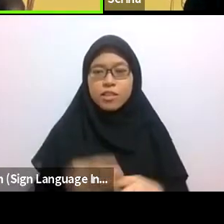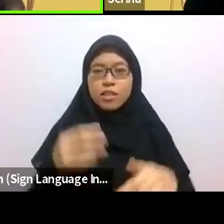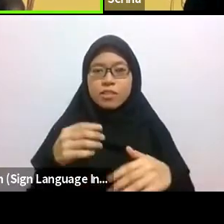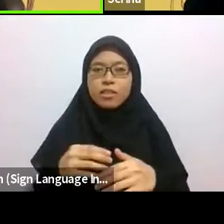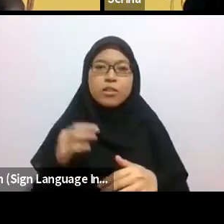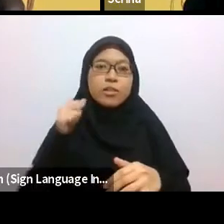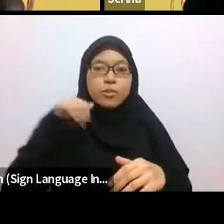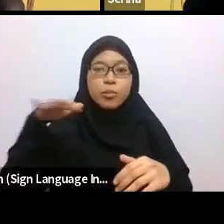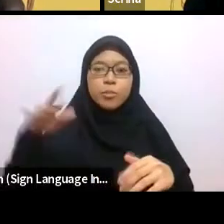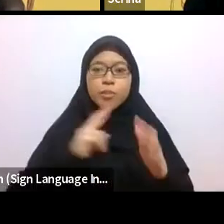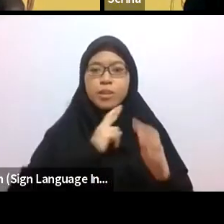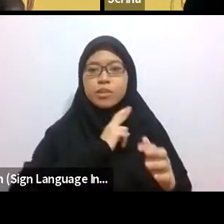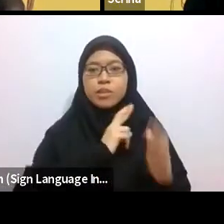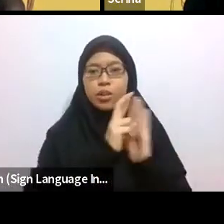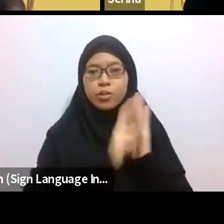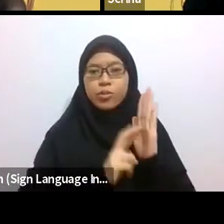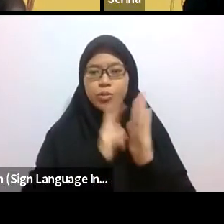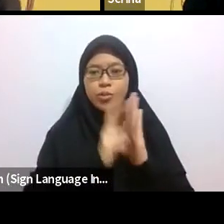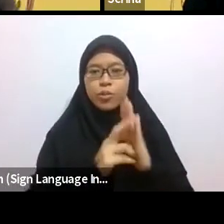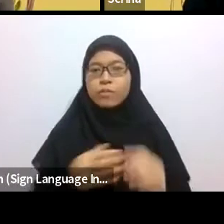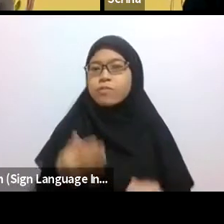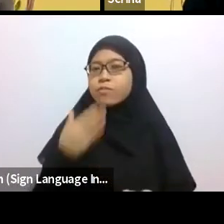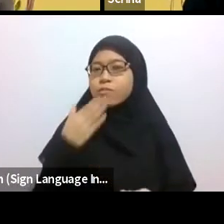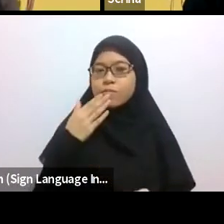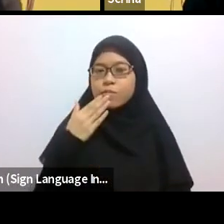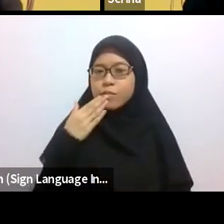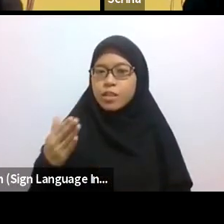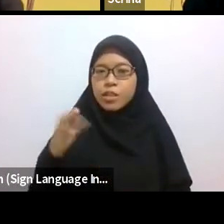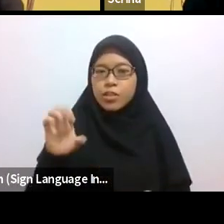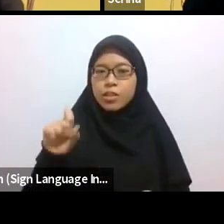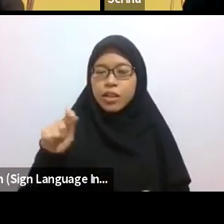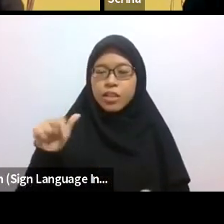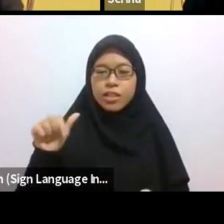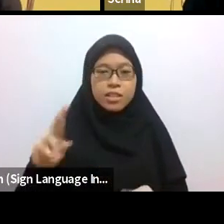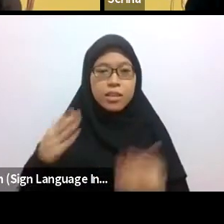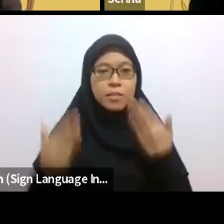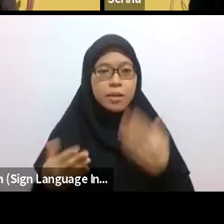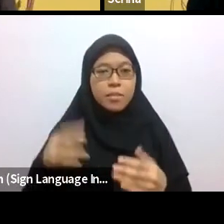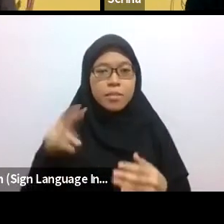Thanks very much, Esther. Maybe nor has something to share also–